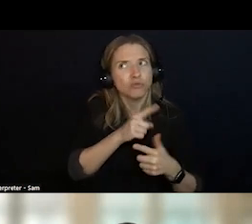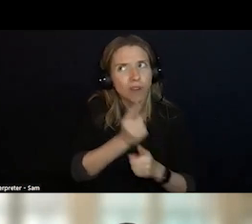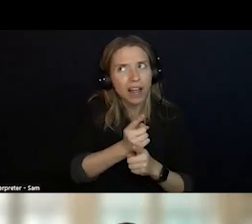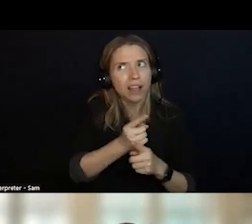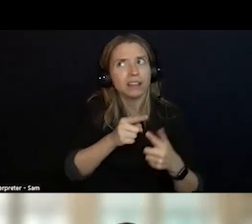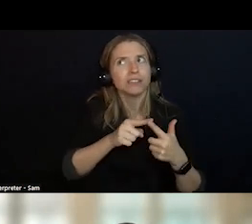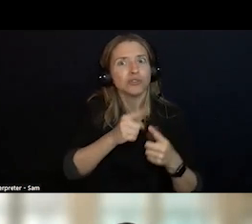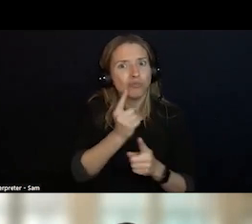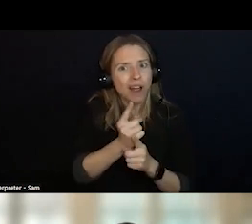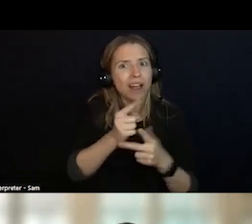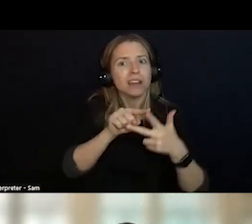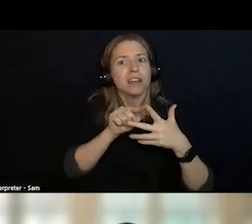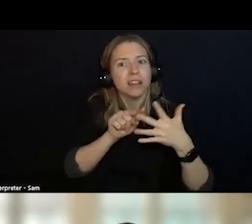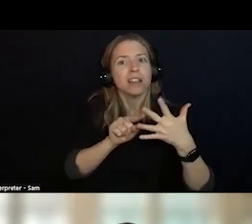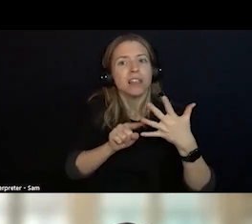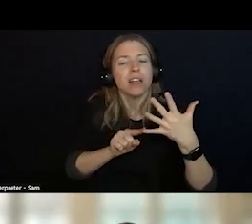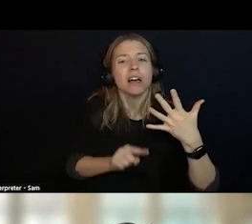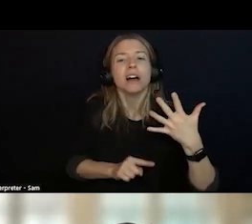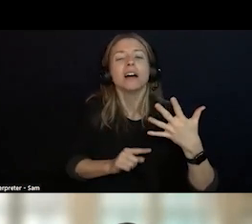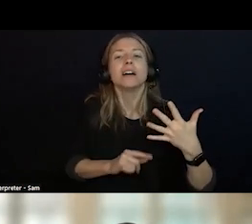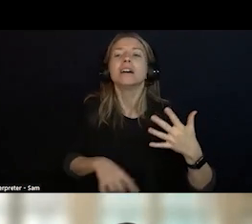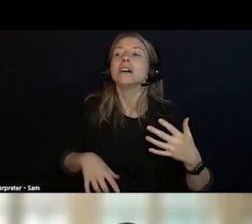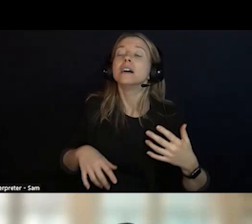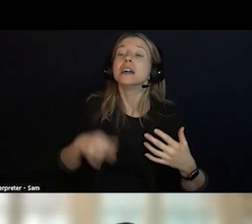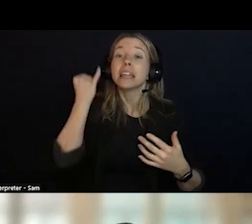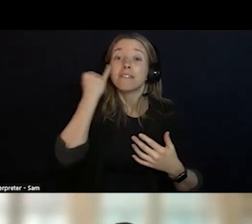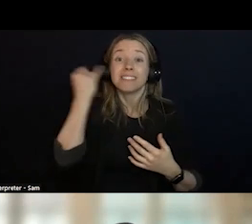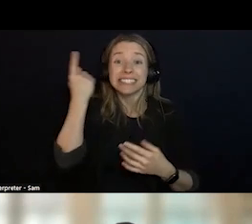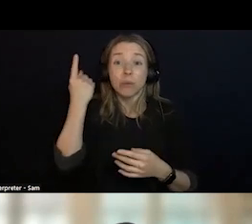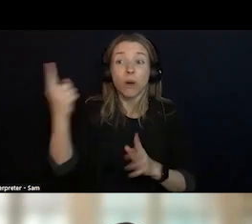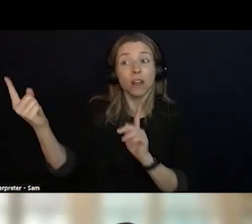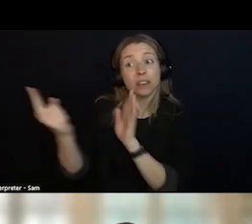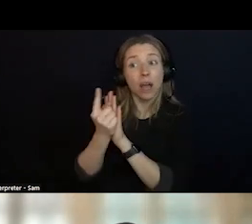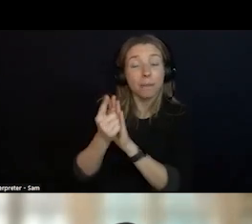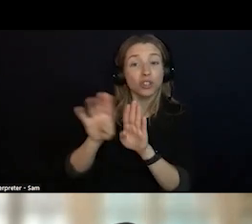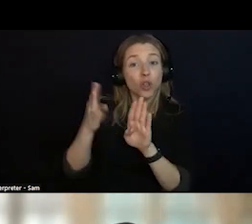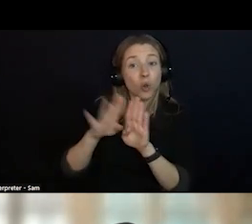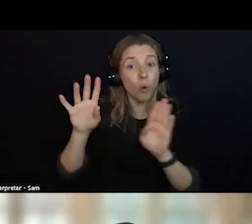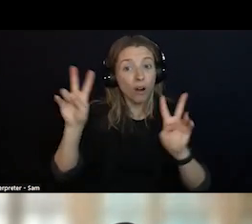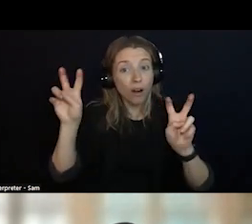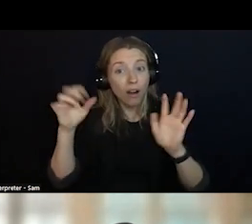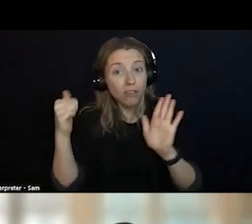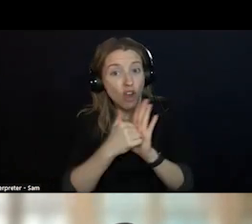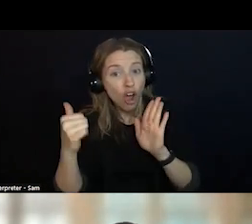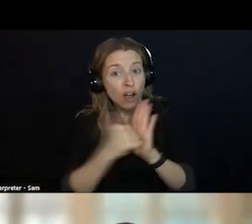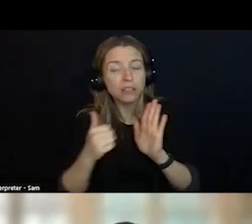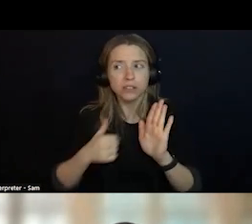THAT DOOR IS NEVER CLOSE AND WE NEVER SAY YOU CANNOT COME IN. THAT IS A REAL CHALLENGE WHEN THE NEED IS GREAT BUT WE ARE GOING